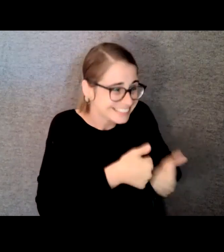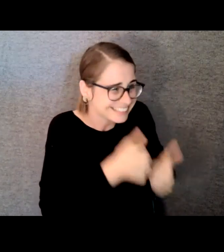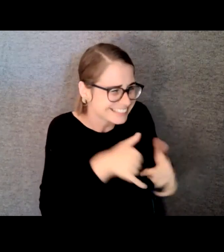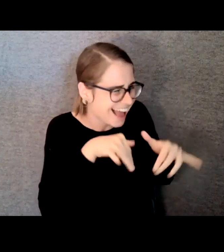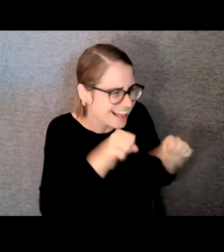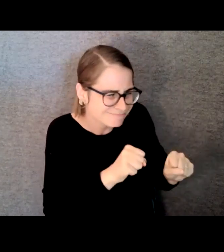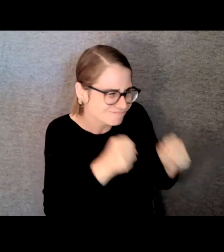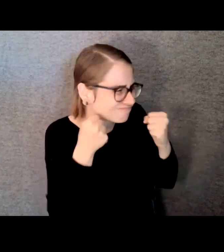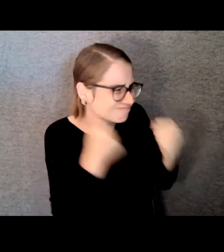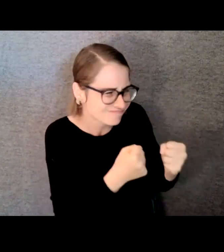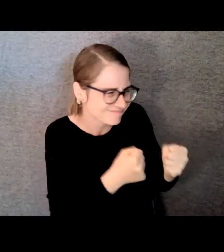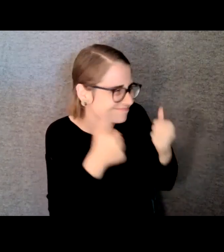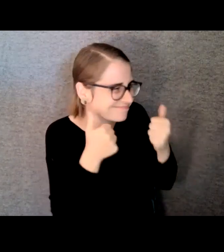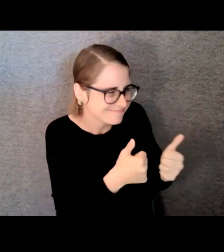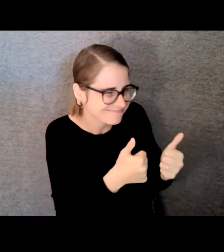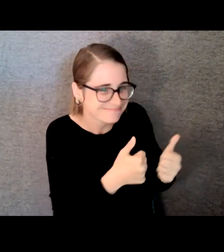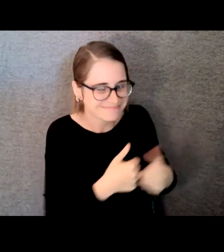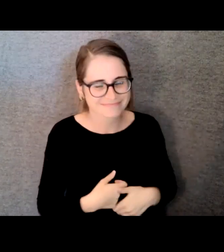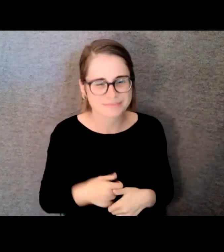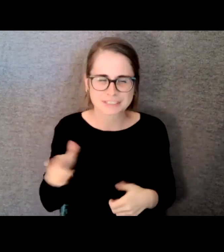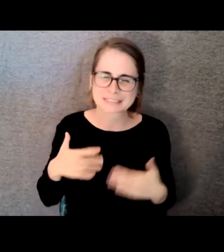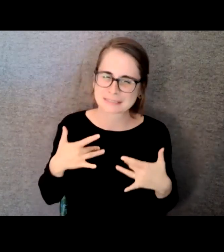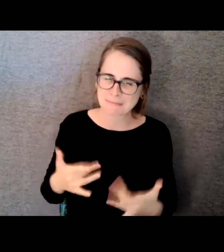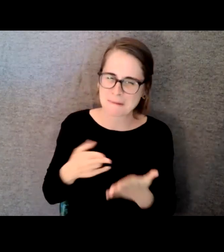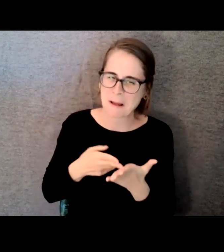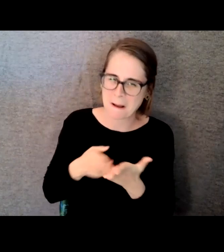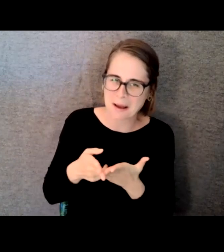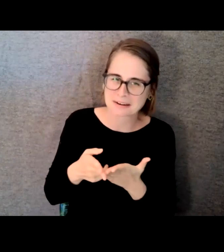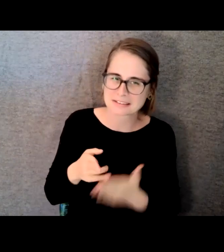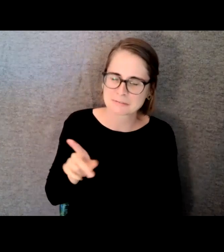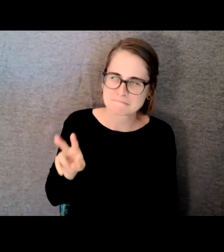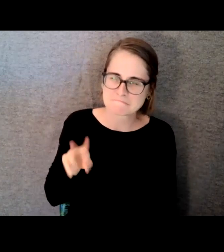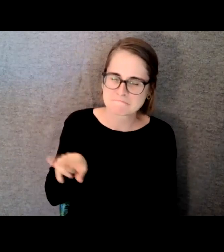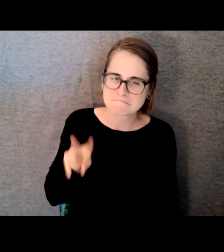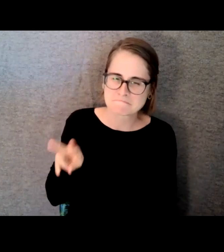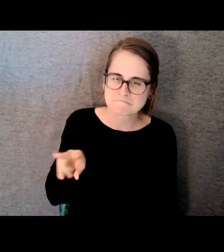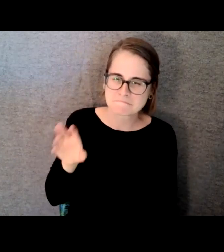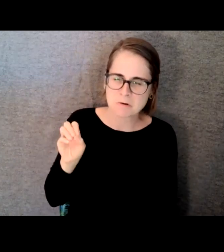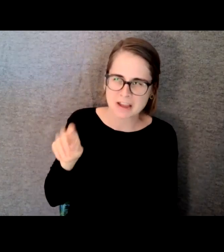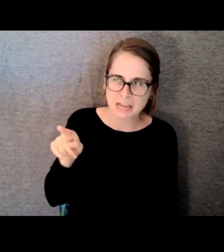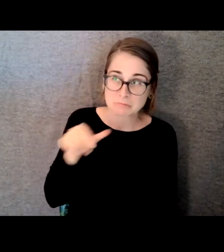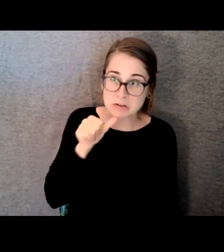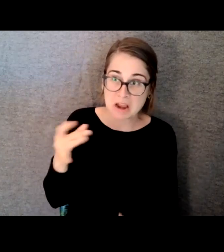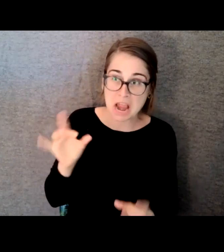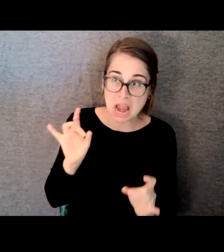generally a very honest person. So I thought all right well she didn't hate them. And the